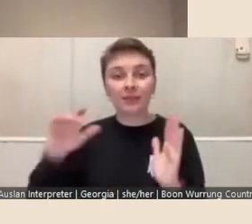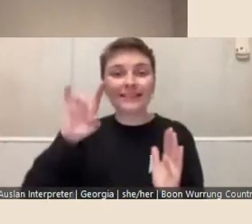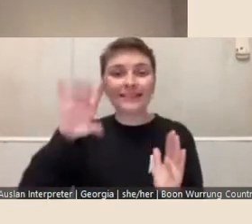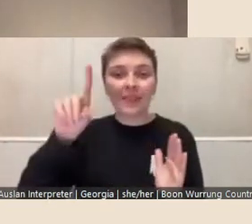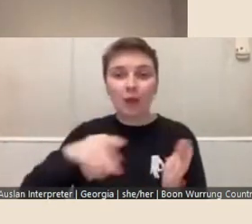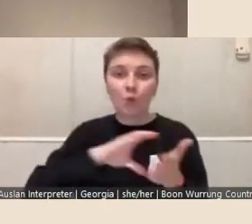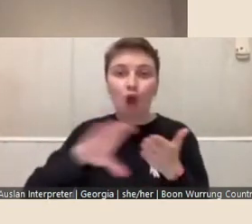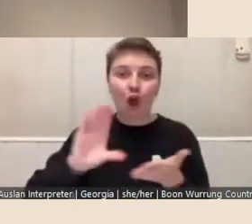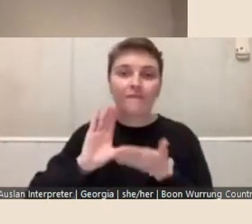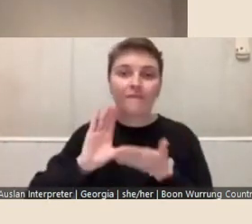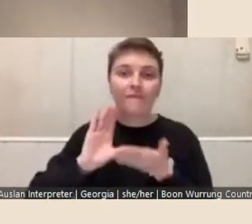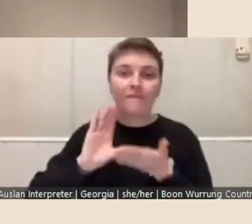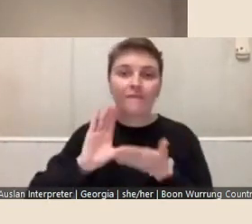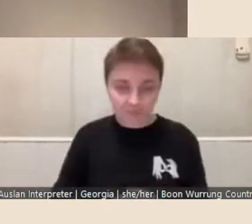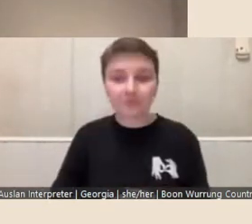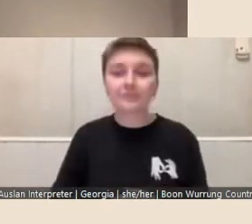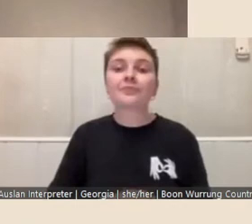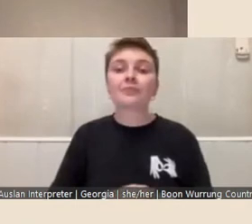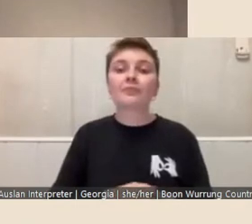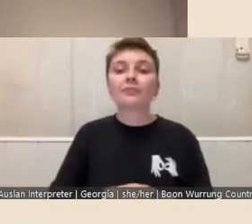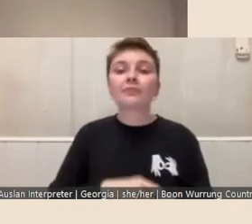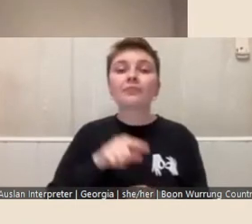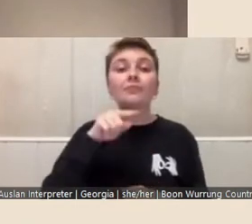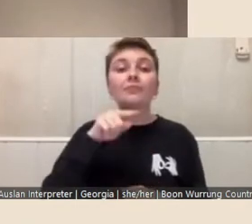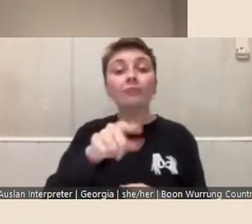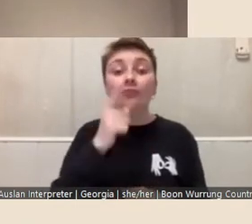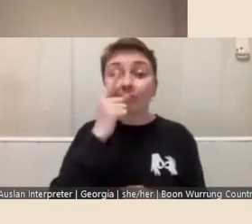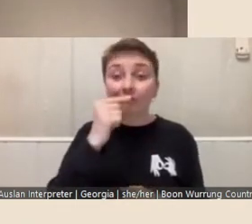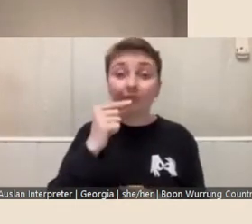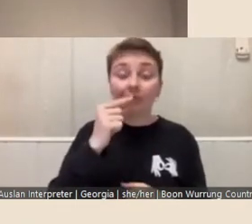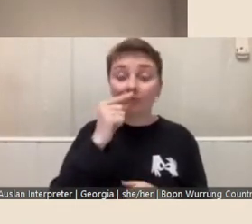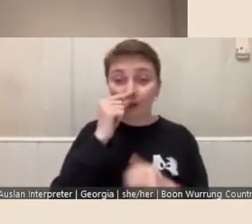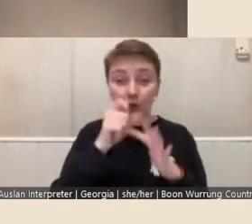The successful Fellow may choose to fulfill their residency at State Library Victoria